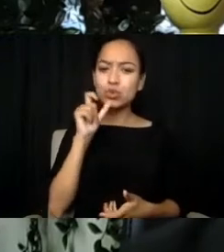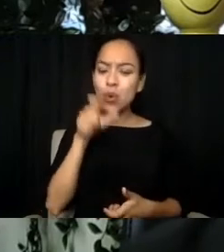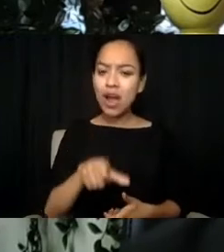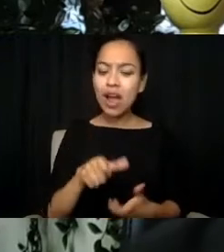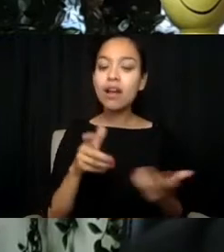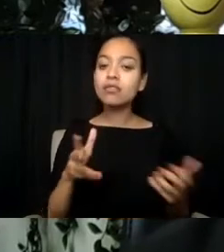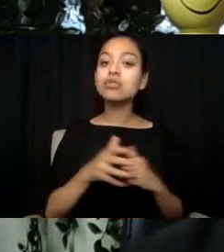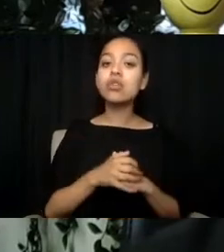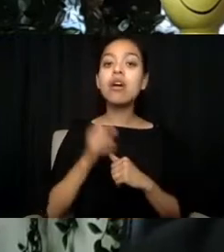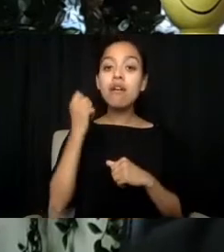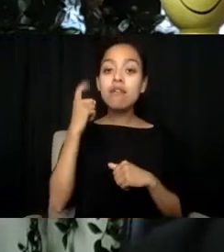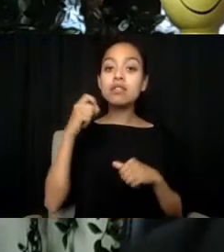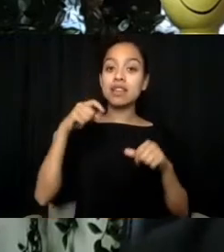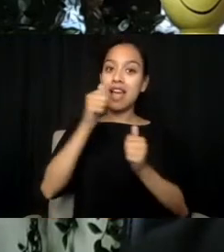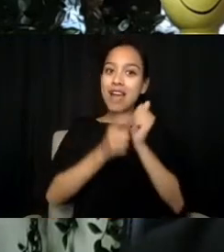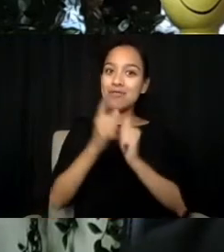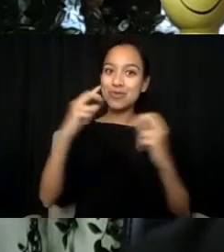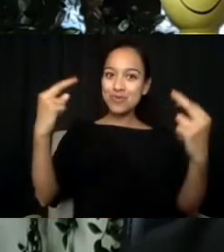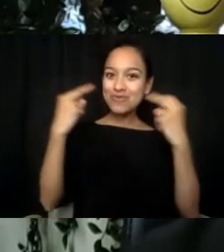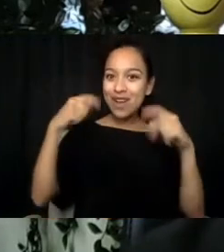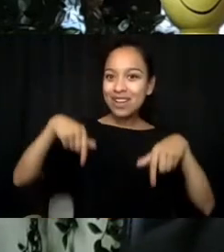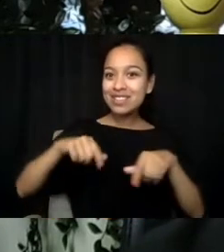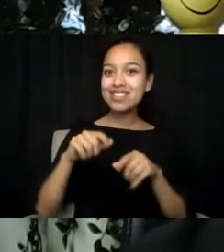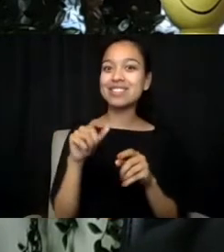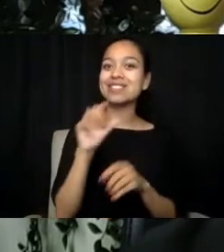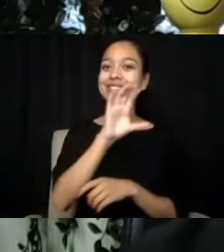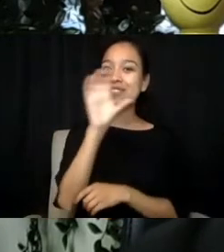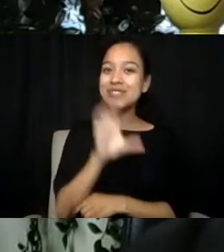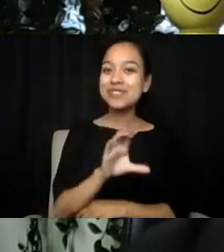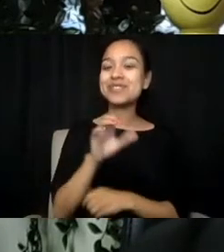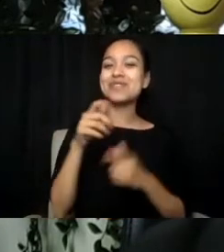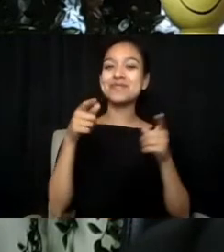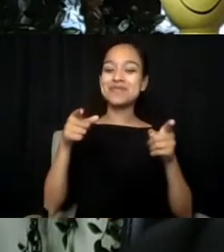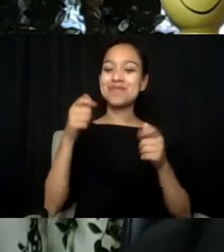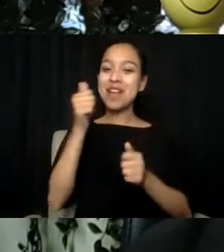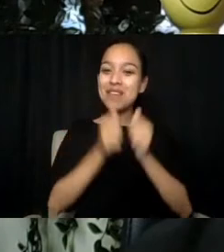and everyone who can listen to this broadcast can really understand that you have power too.